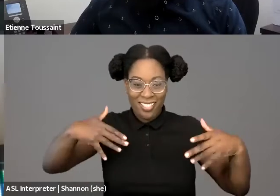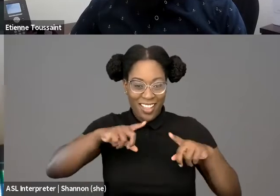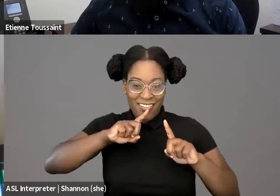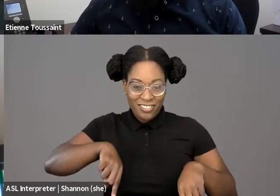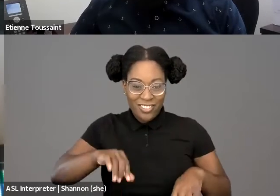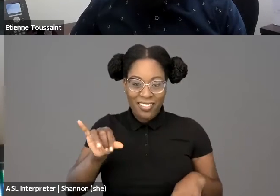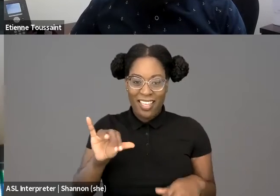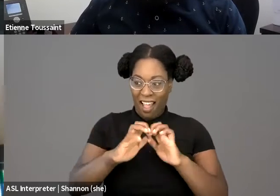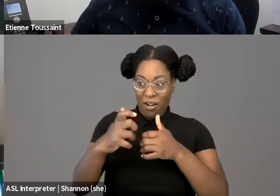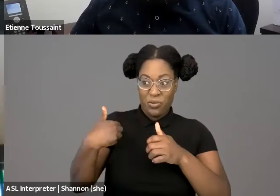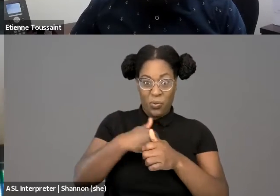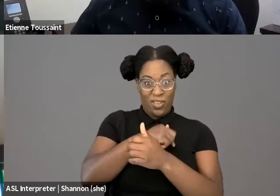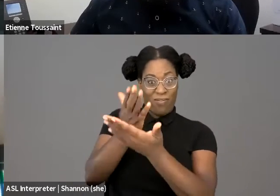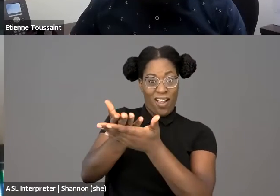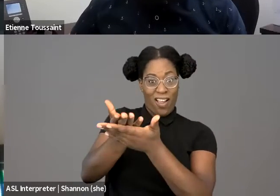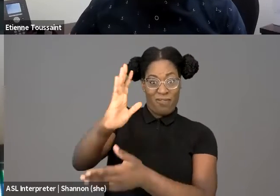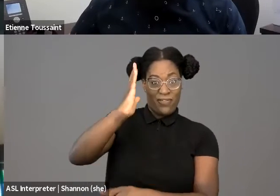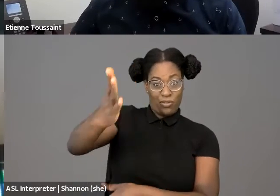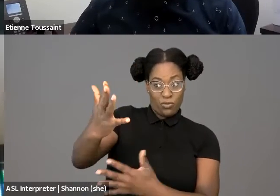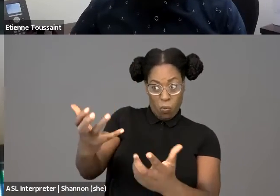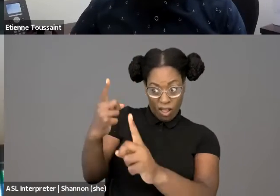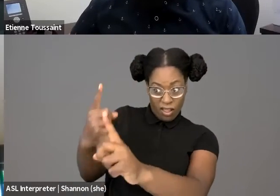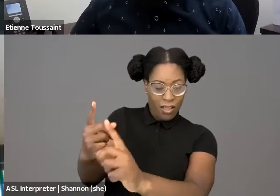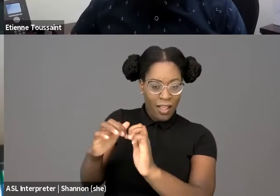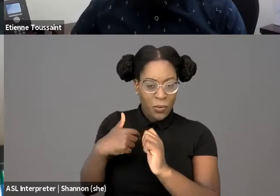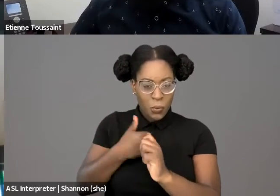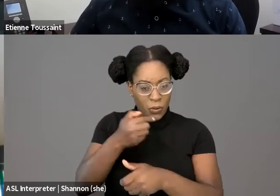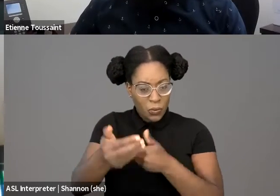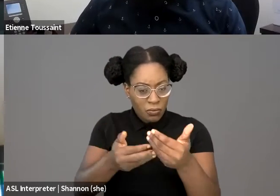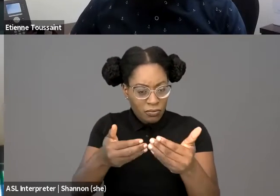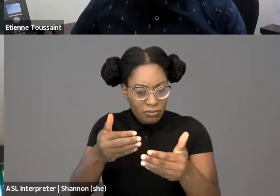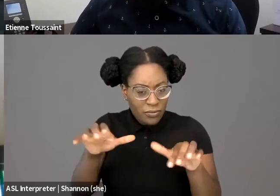How do we make sure Black and Brown America does not simply replicate